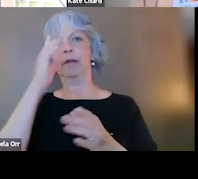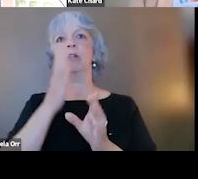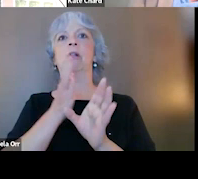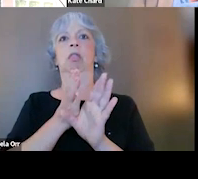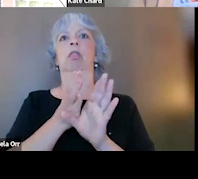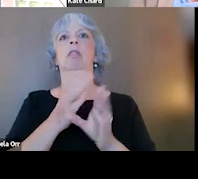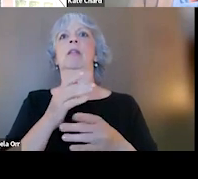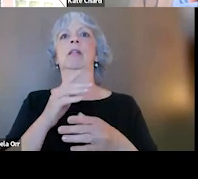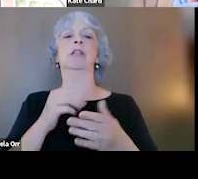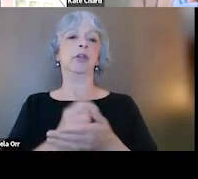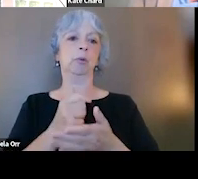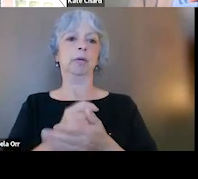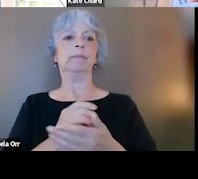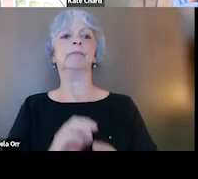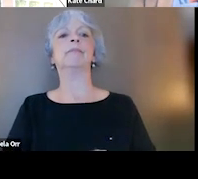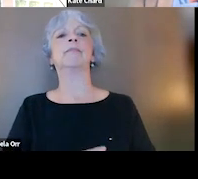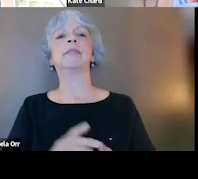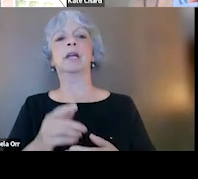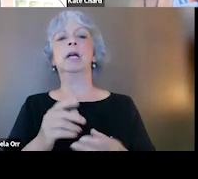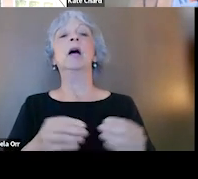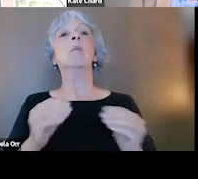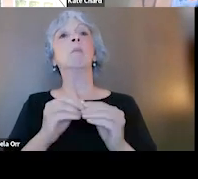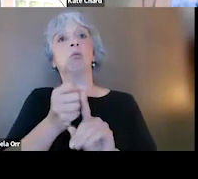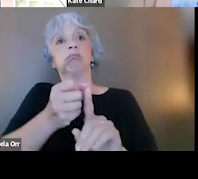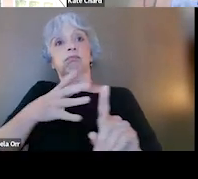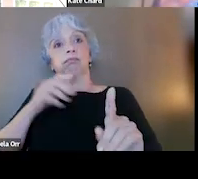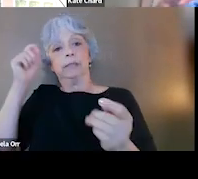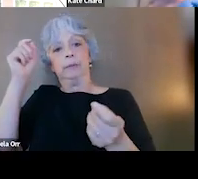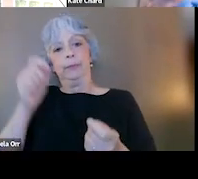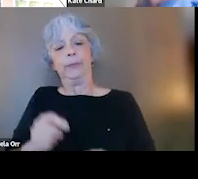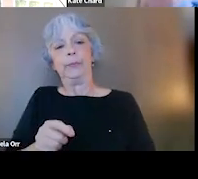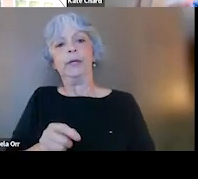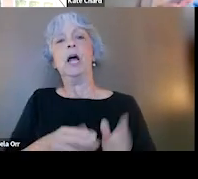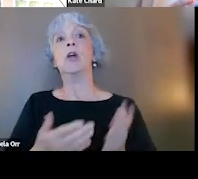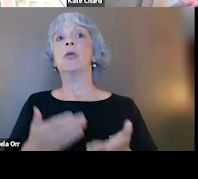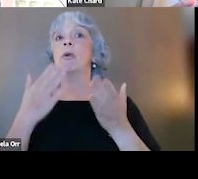Oops, sorry, I went a little too fast, in a little bit more detail. The recommendation across the board